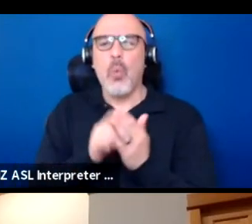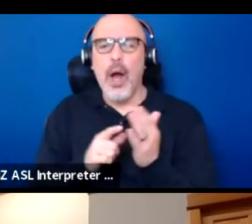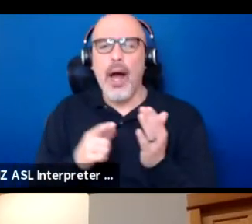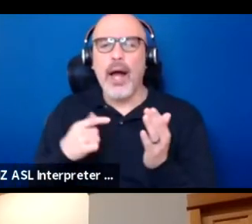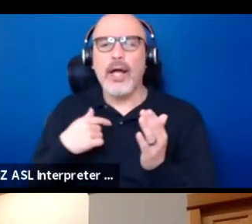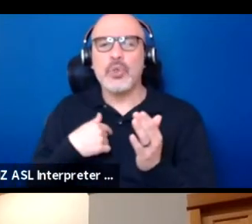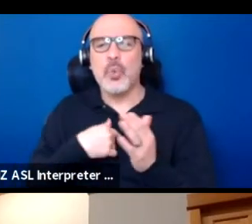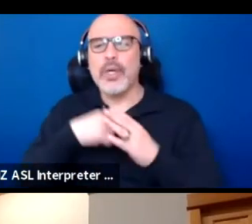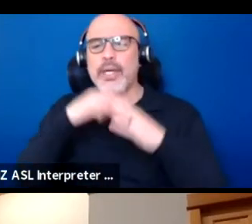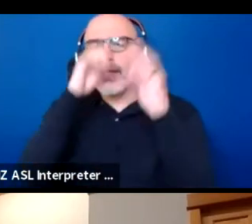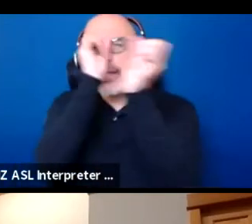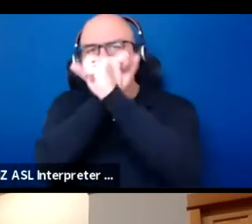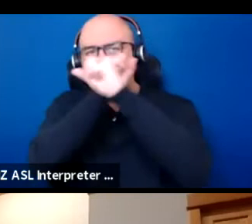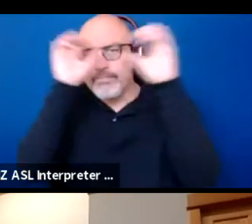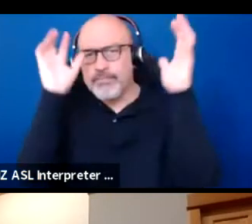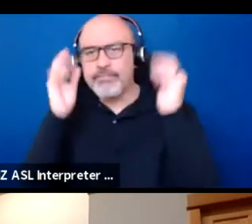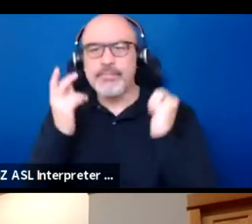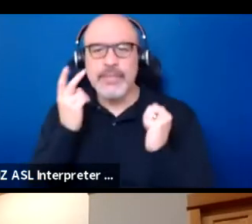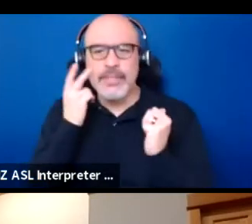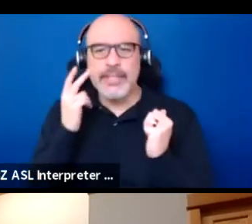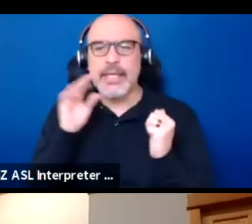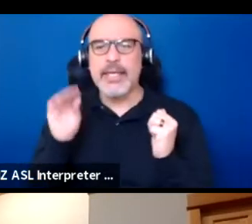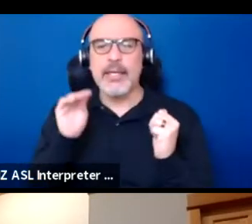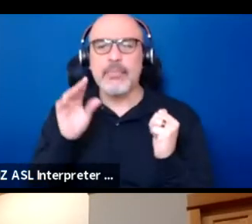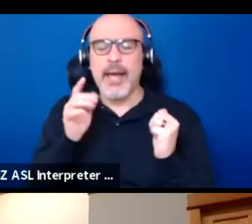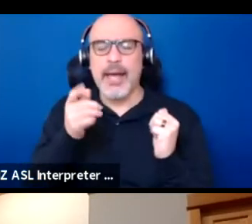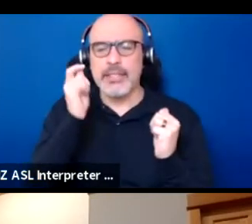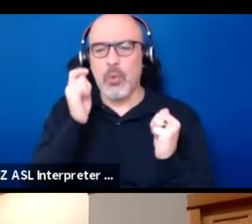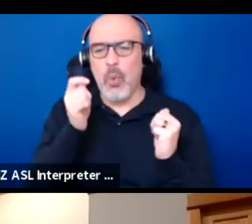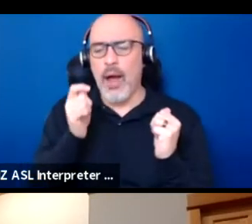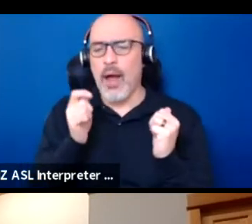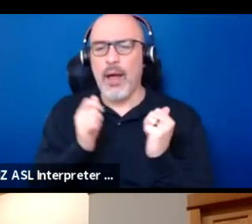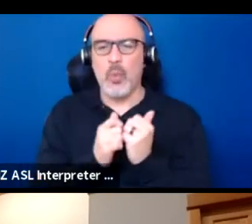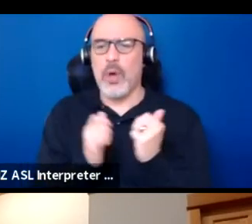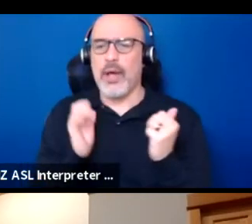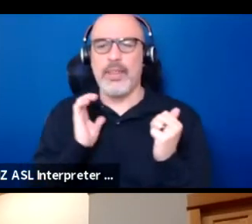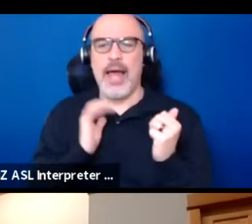What do we want to see in our future,